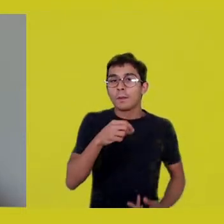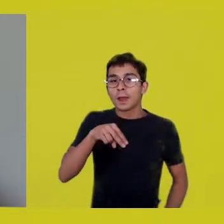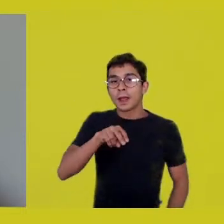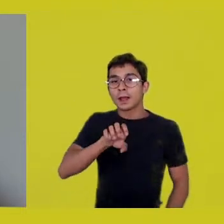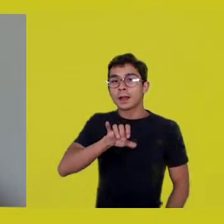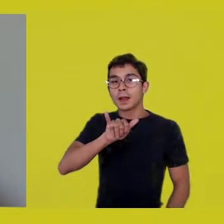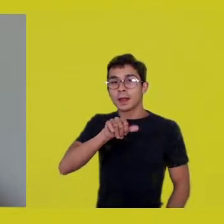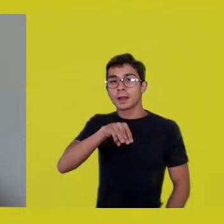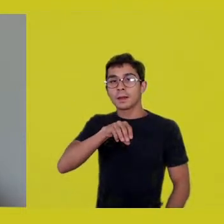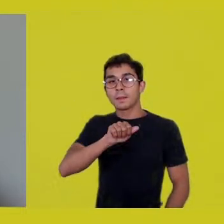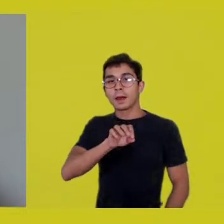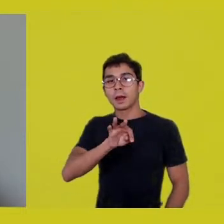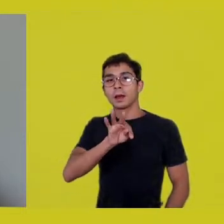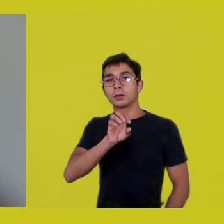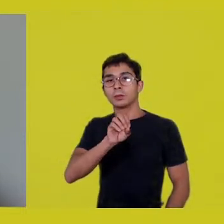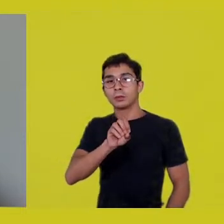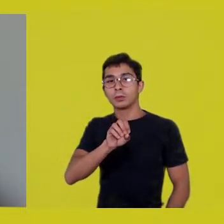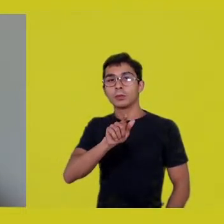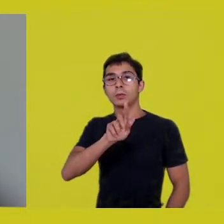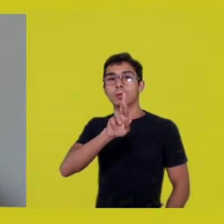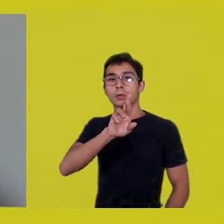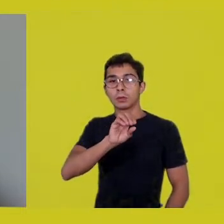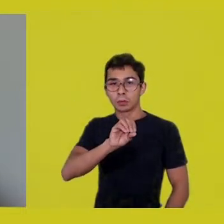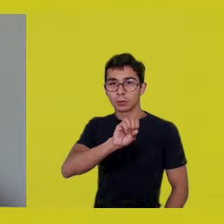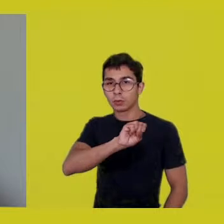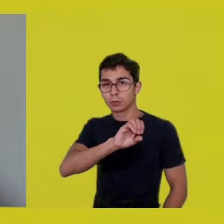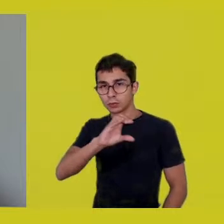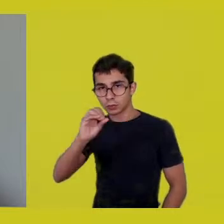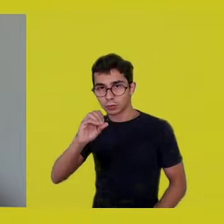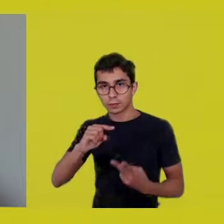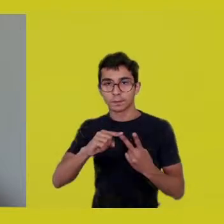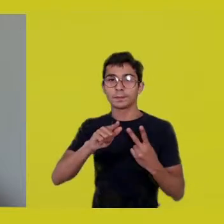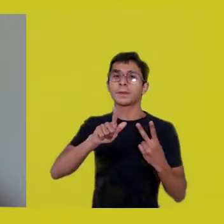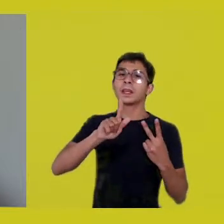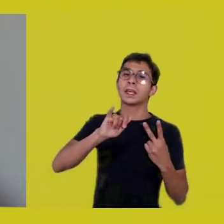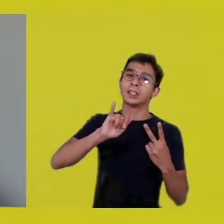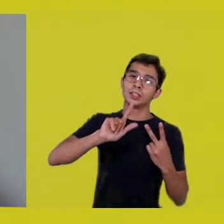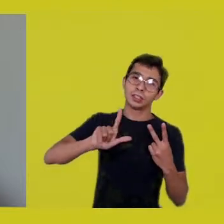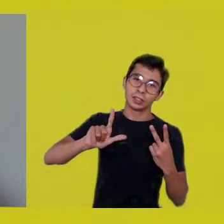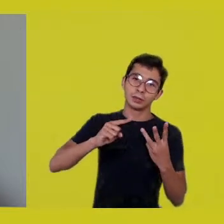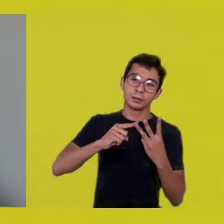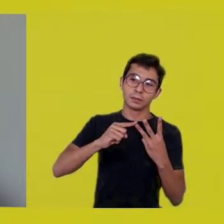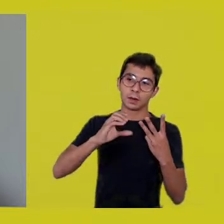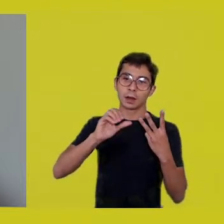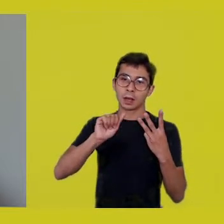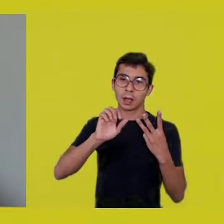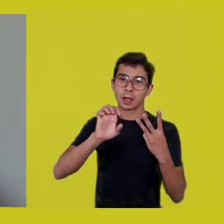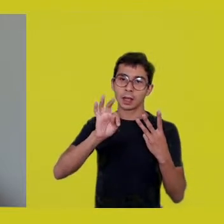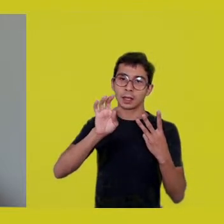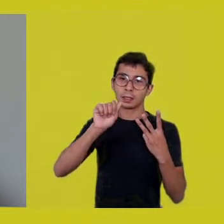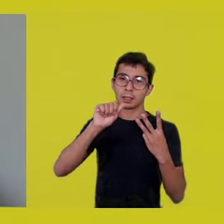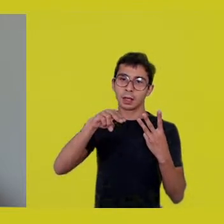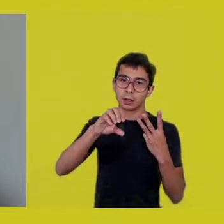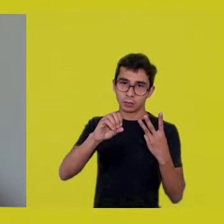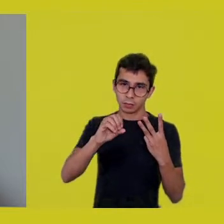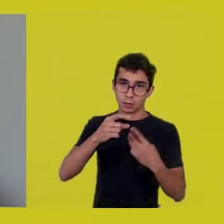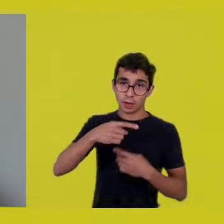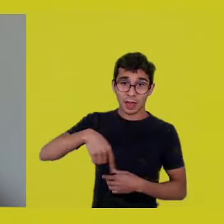Those who came after Gil and Caeteano and crossed a very dry territory,